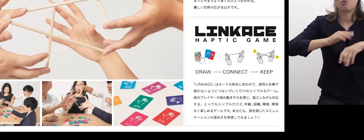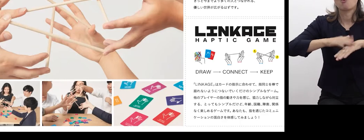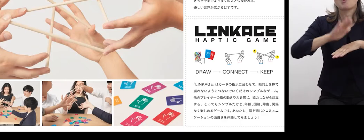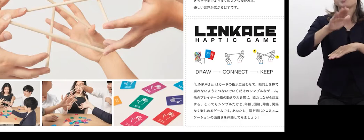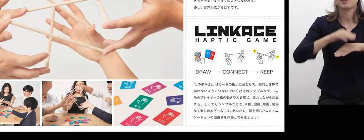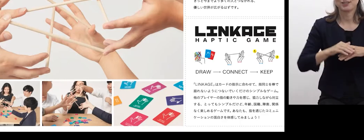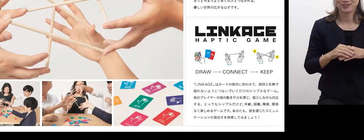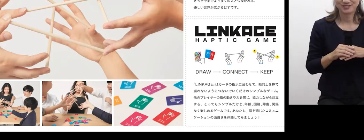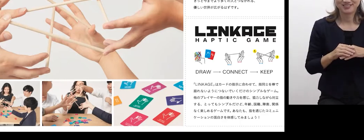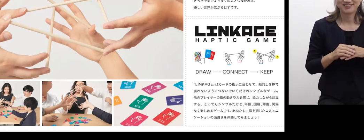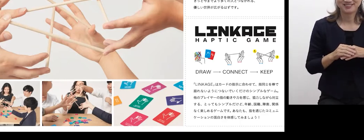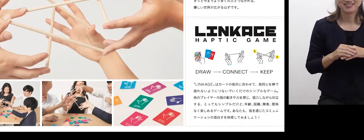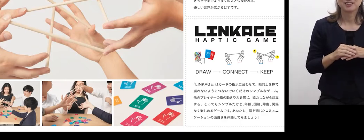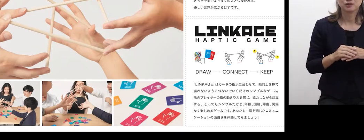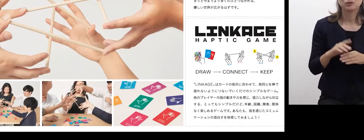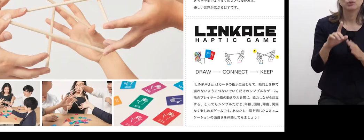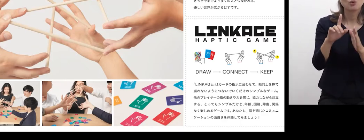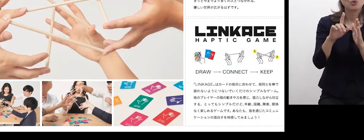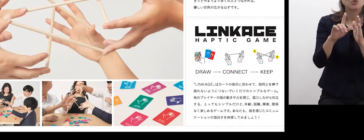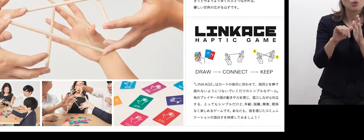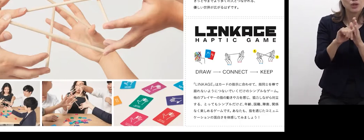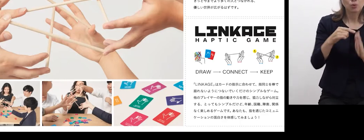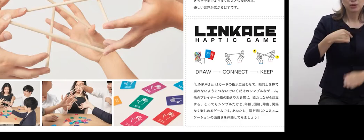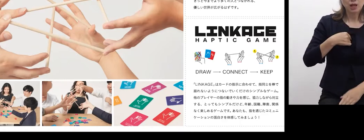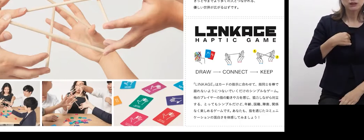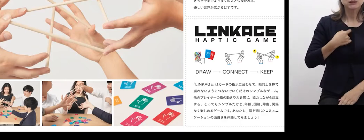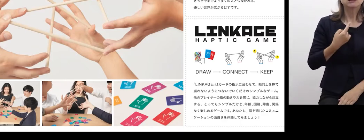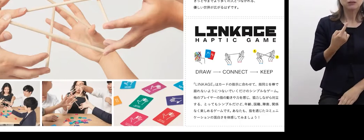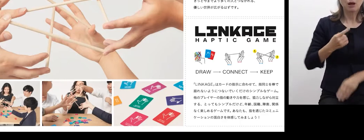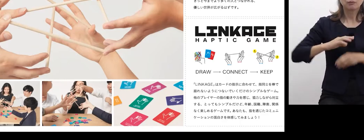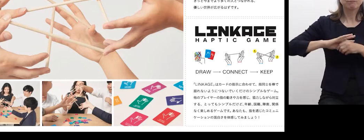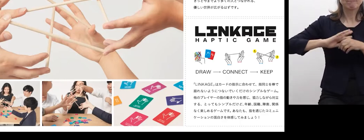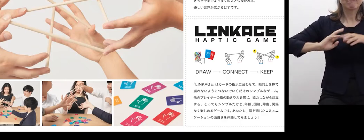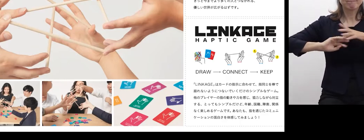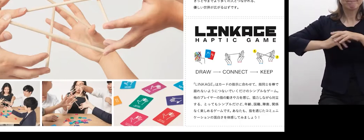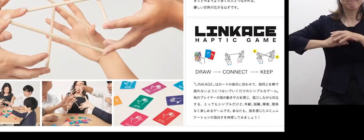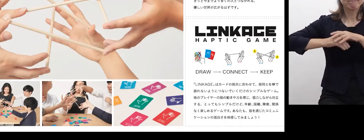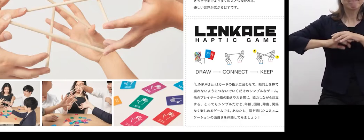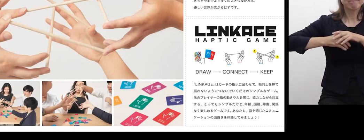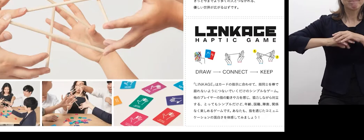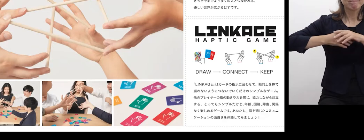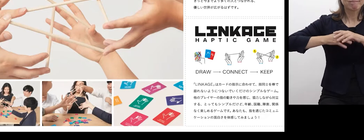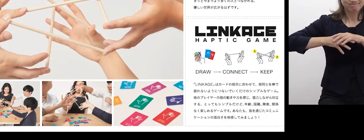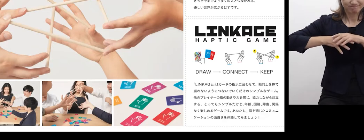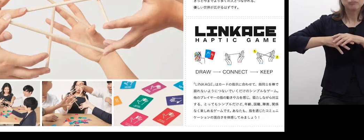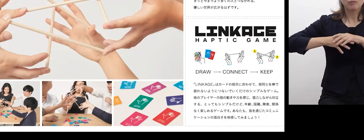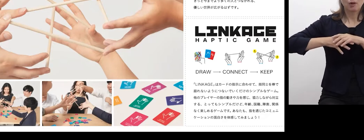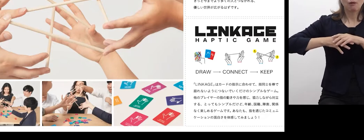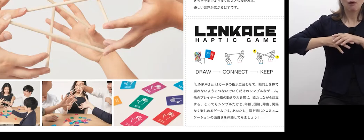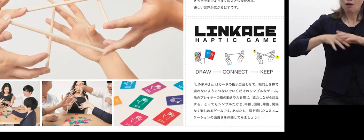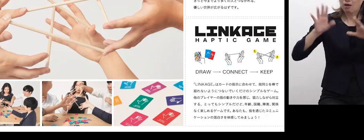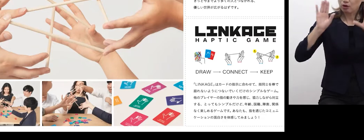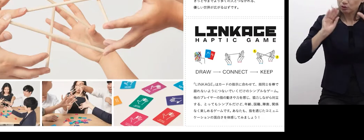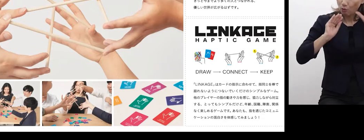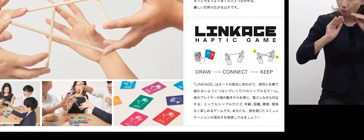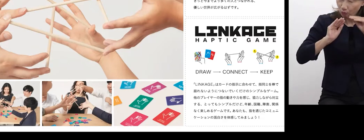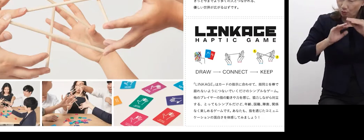to communicate in sign language. I was very impressed with the amount of information amount, pressure from others,